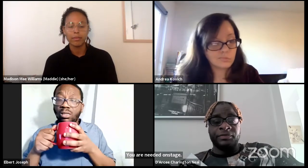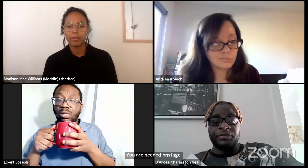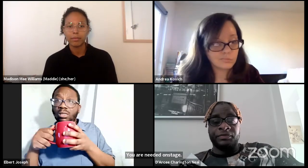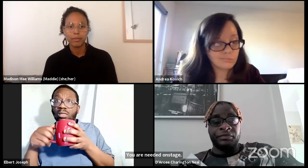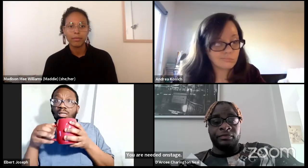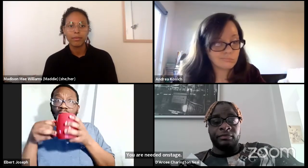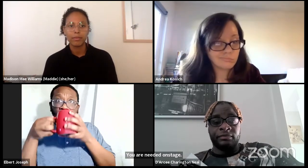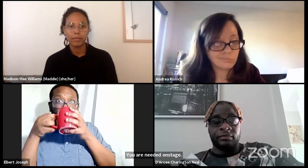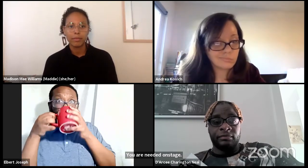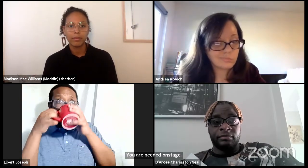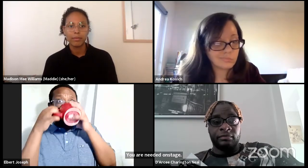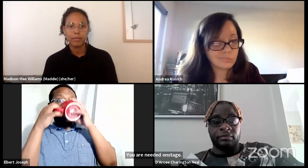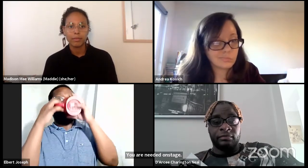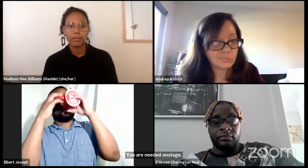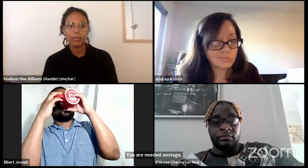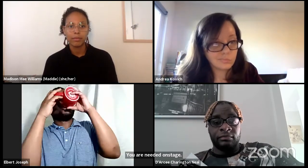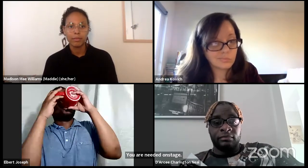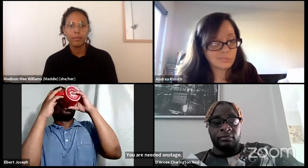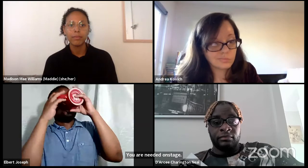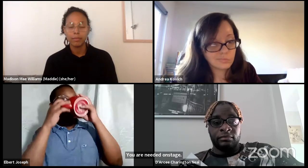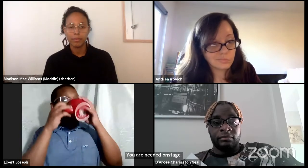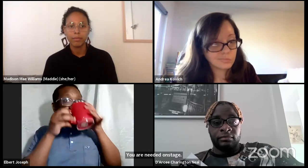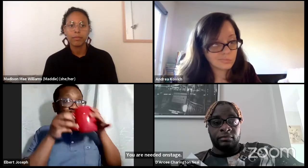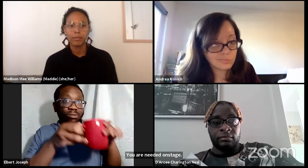And that's the solution right there. Let me take another sip.